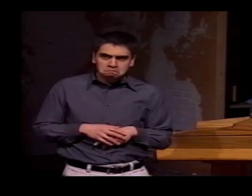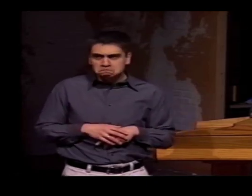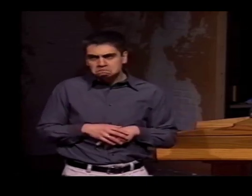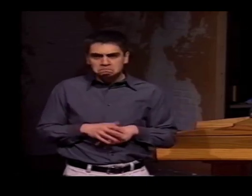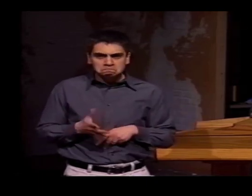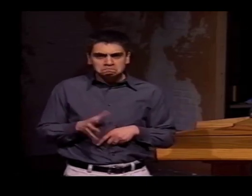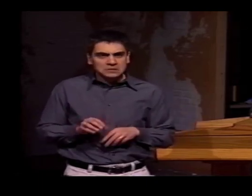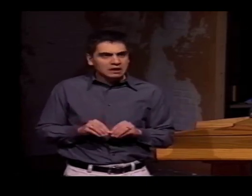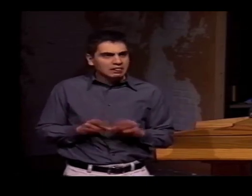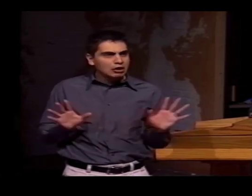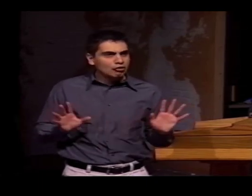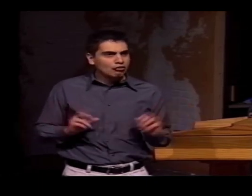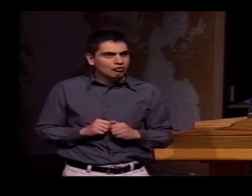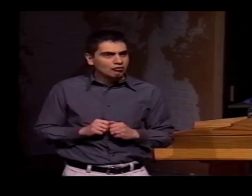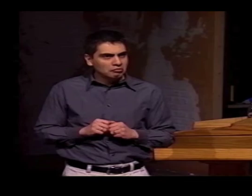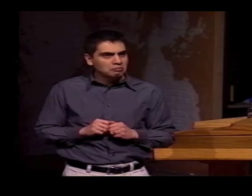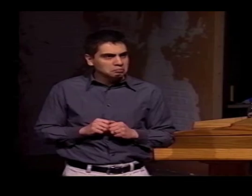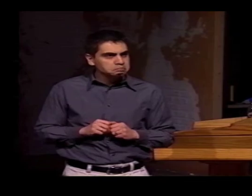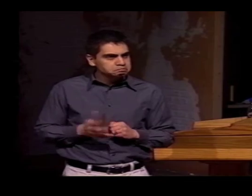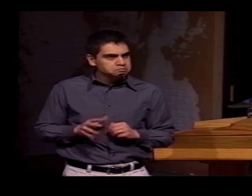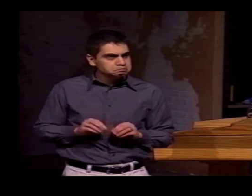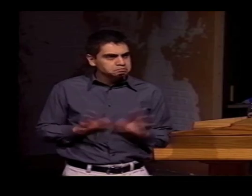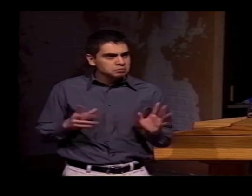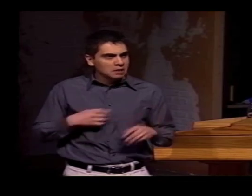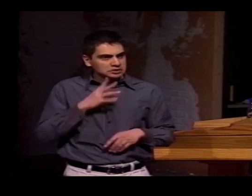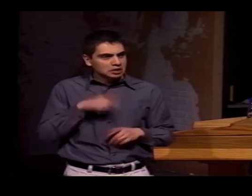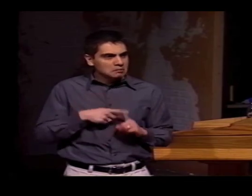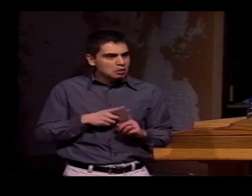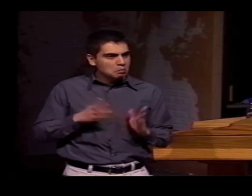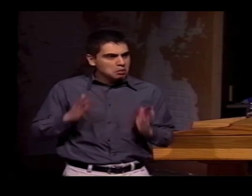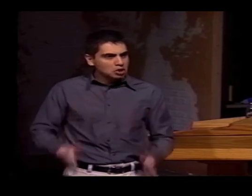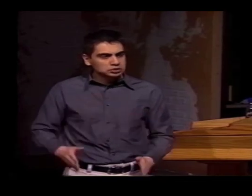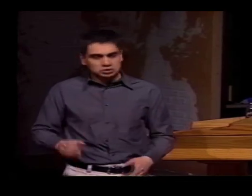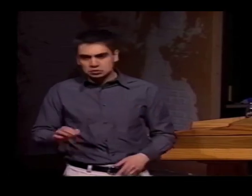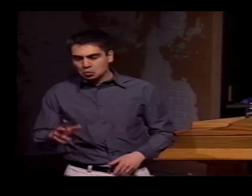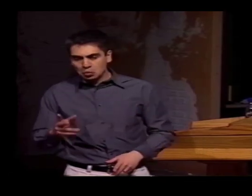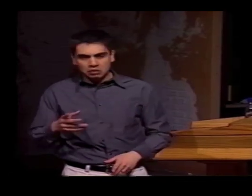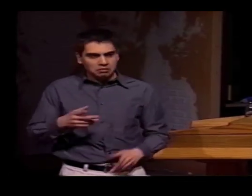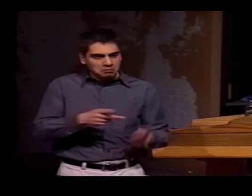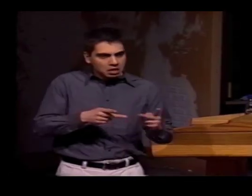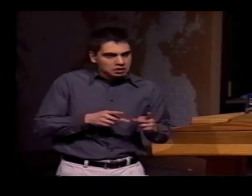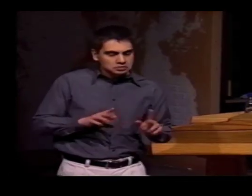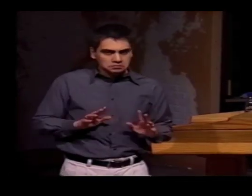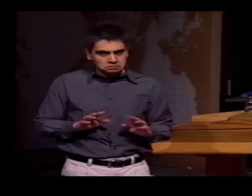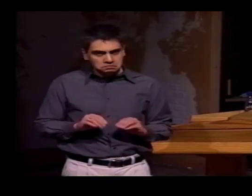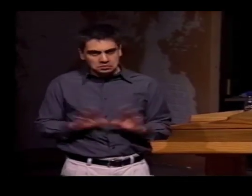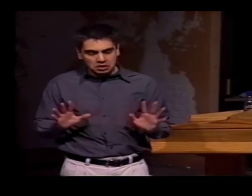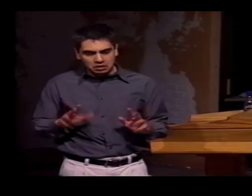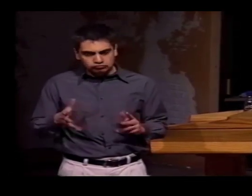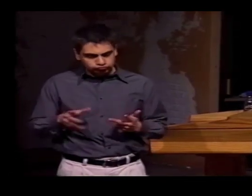BUT POINTING, MMM, THAT WAS PRETTY CLEAR. I MEAN, YOU'RE EITHER TALKING ABOUT A PERSON OR A PLACE.